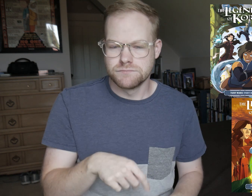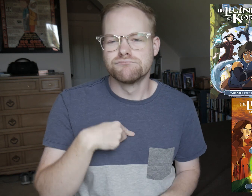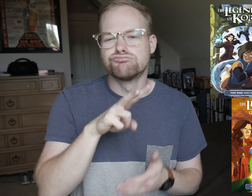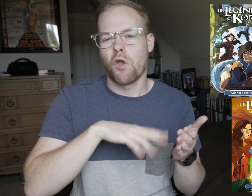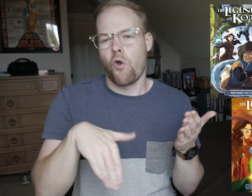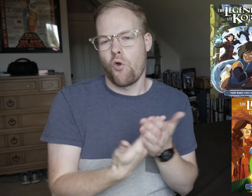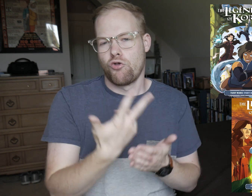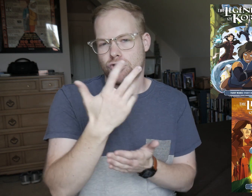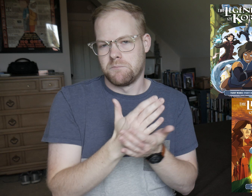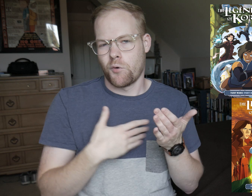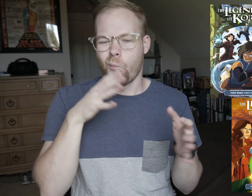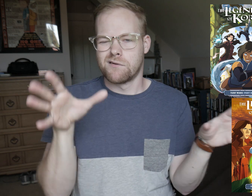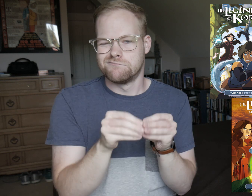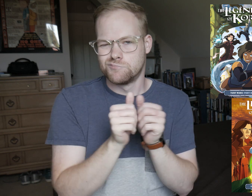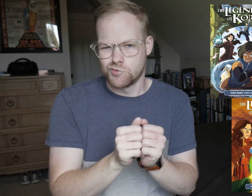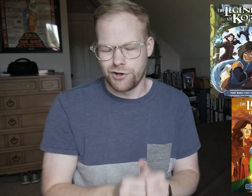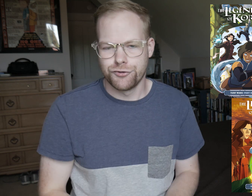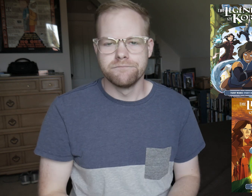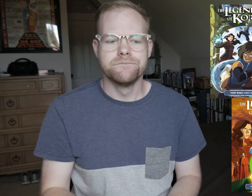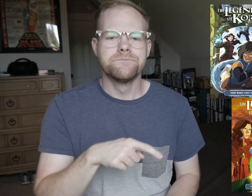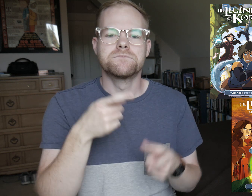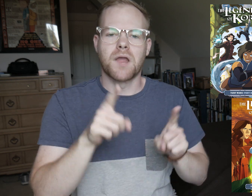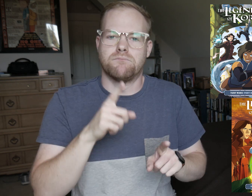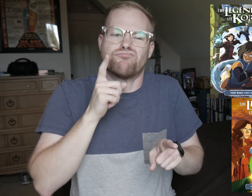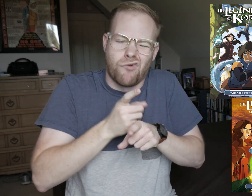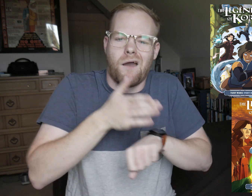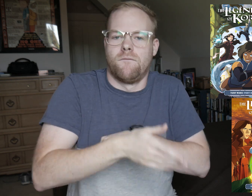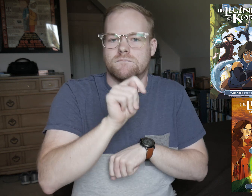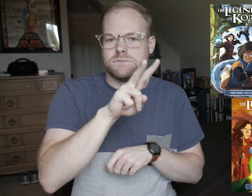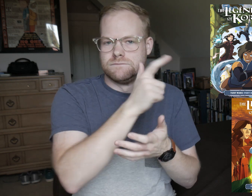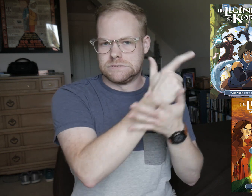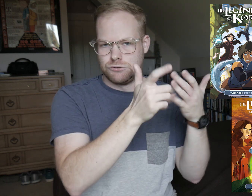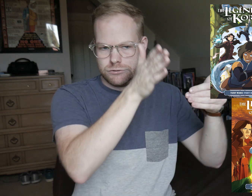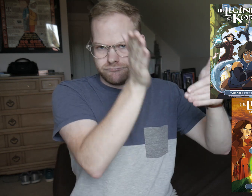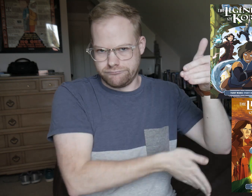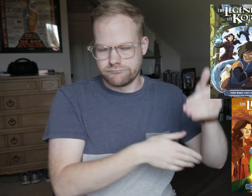I read all three parts so I’ll sum them up together. This is set immediately after the TV series ends,